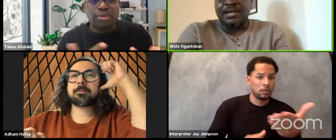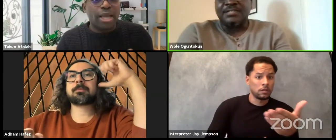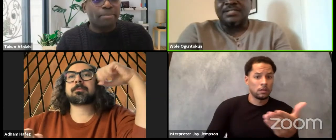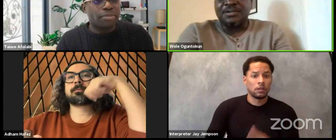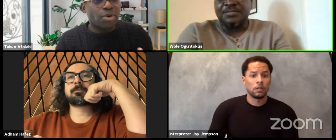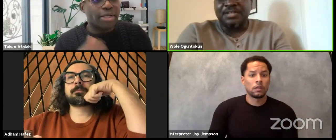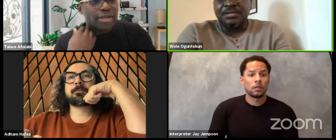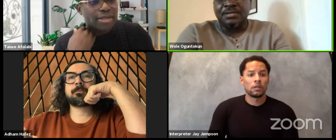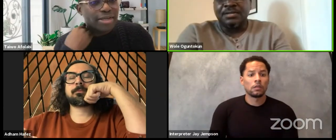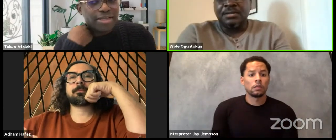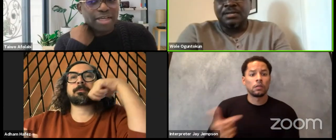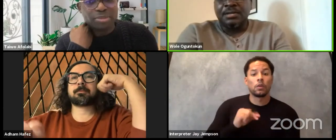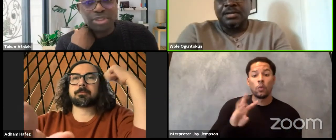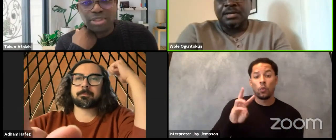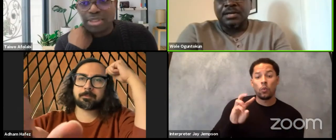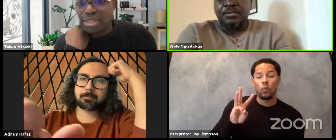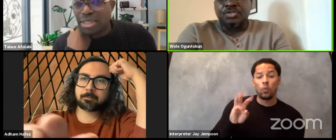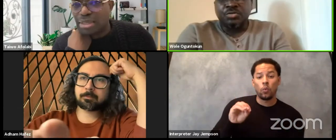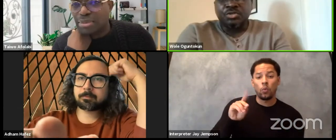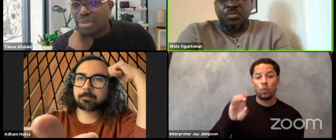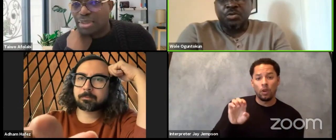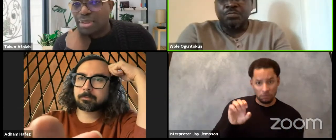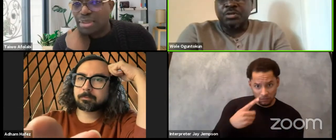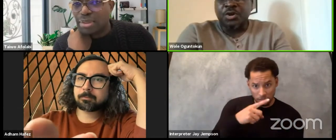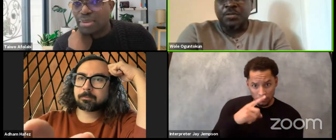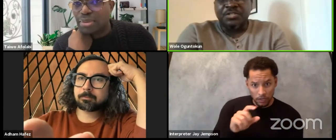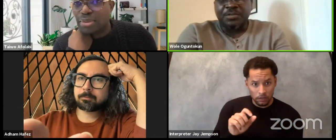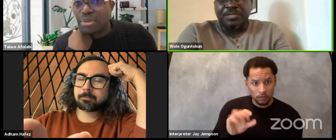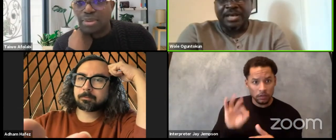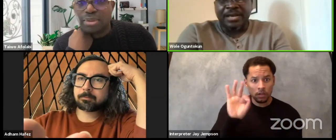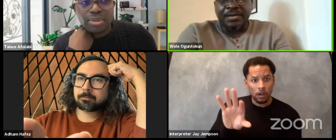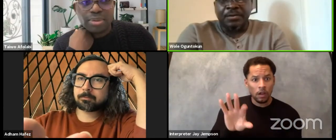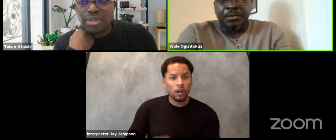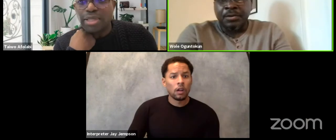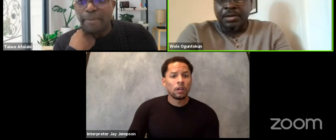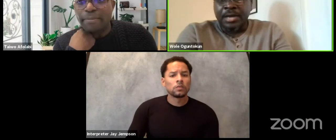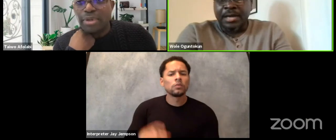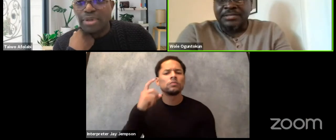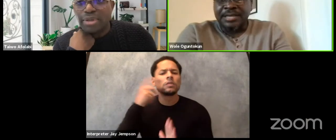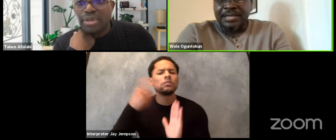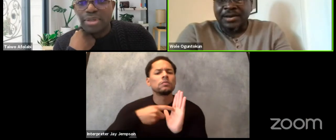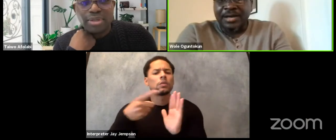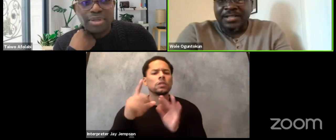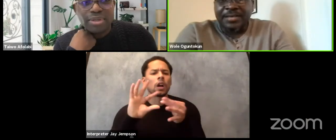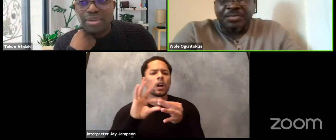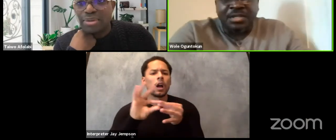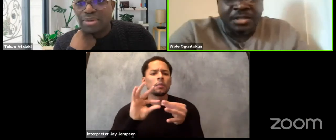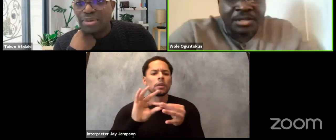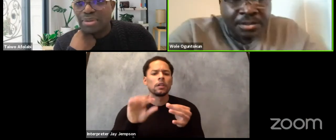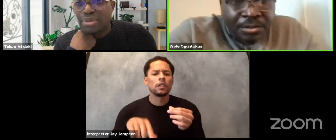Can I say something? Yes please. So someone put a comment and said, how can there be,